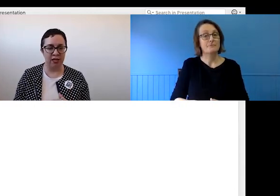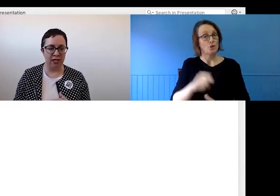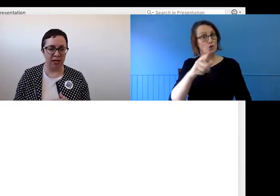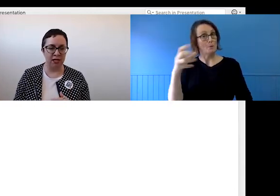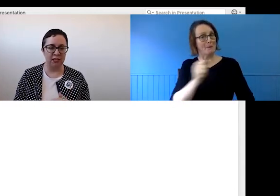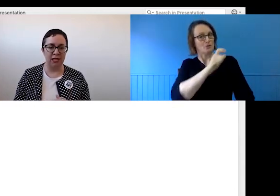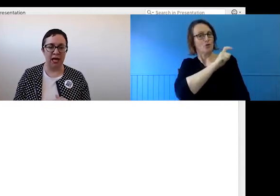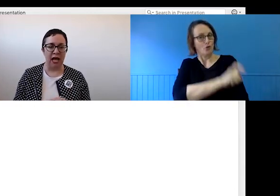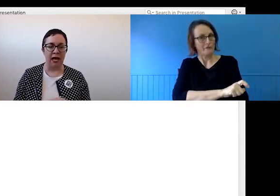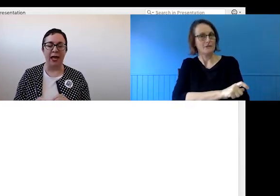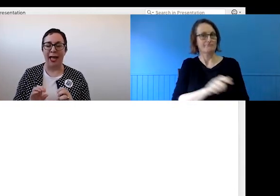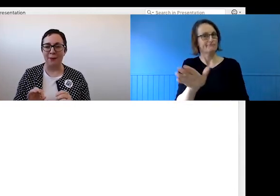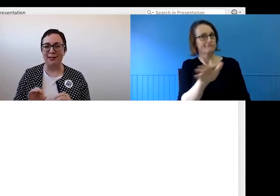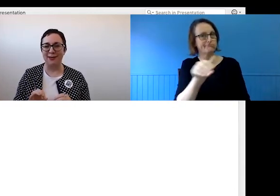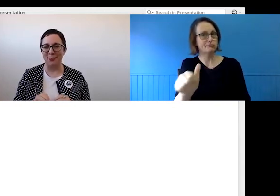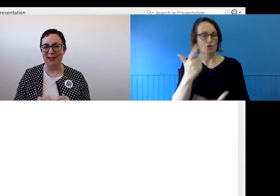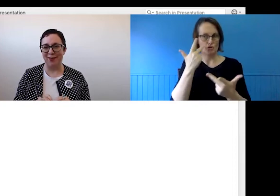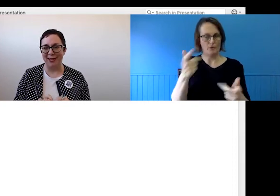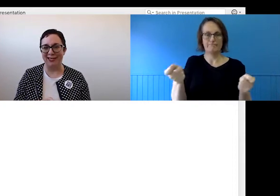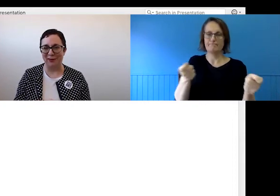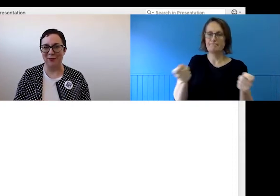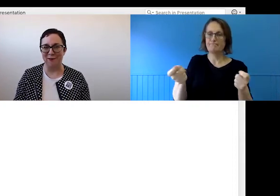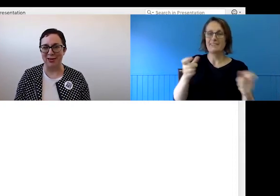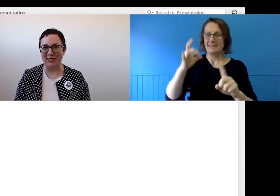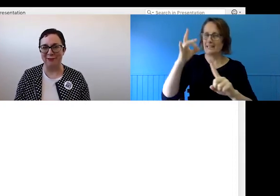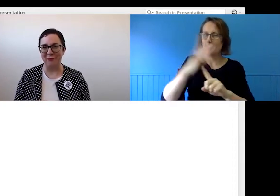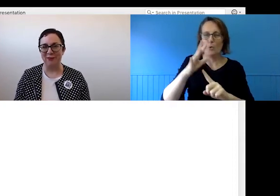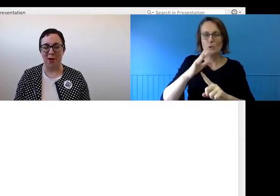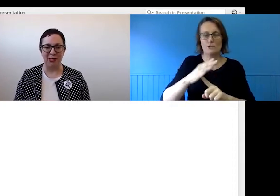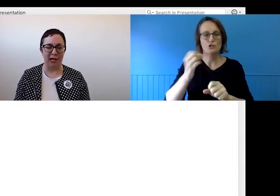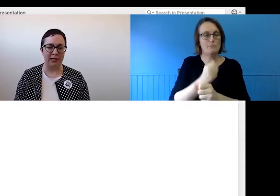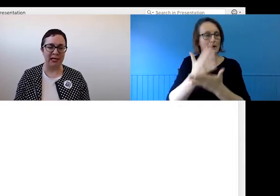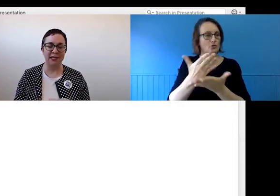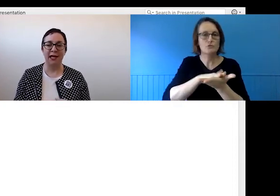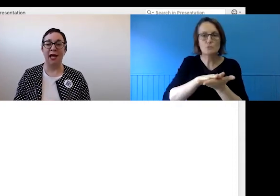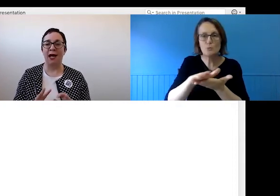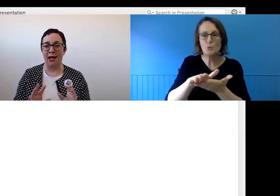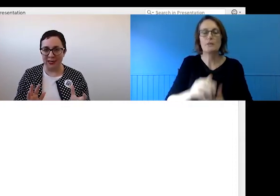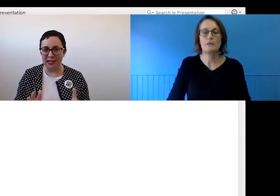techniques are absolutely vital for effective online meetings, and